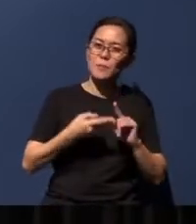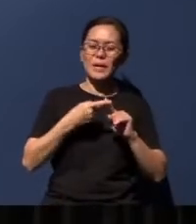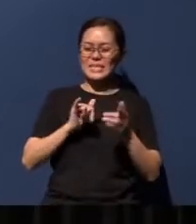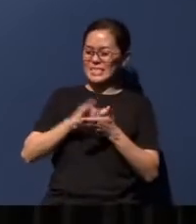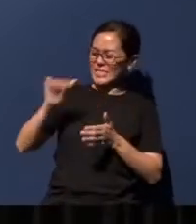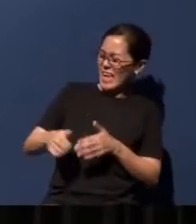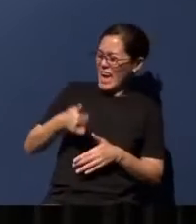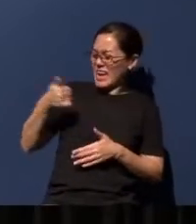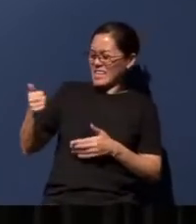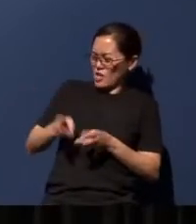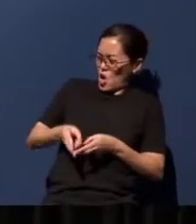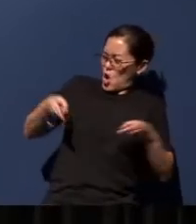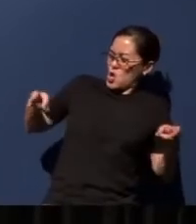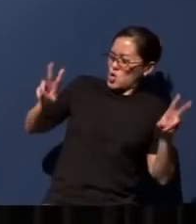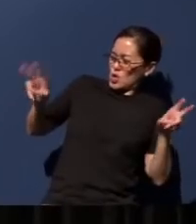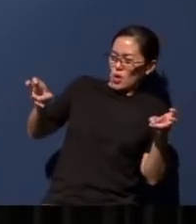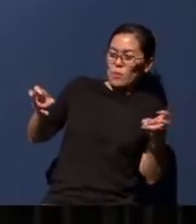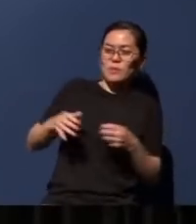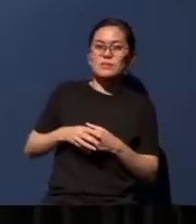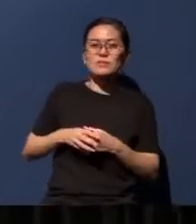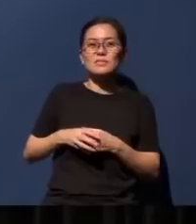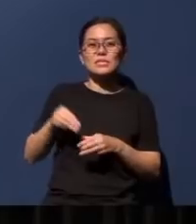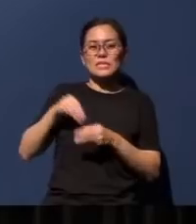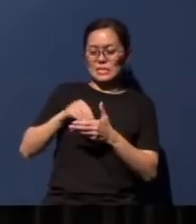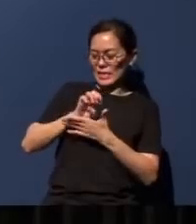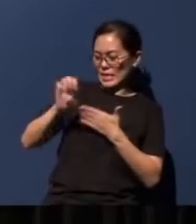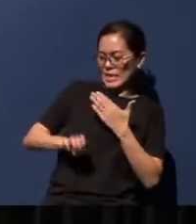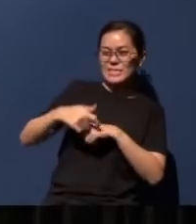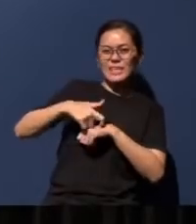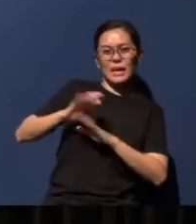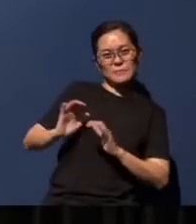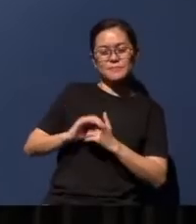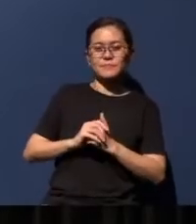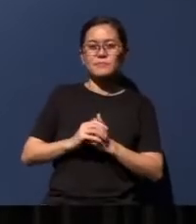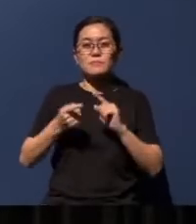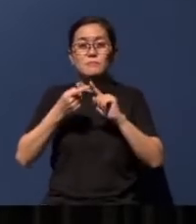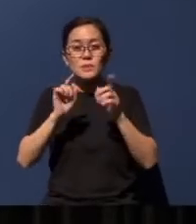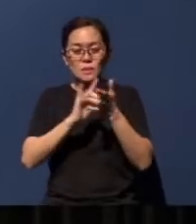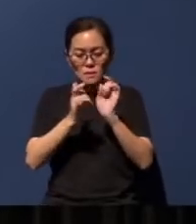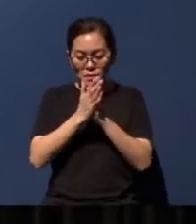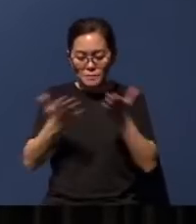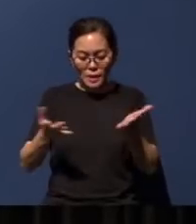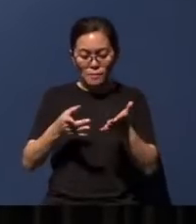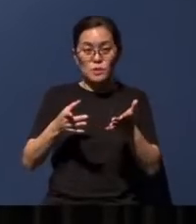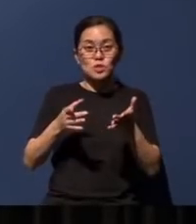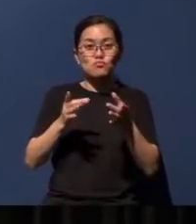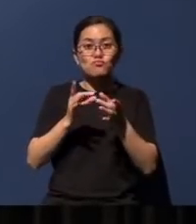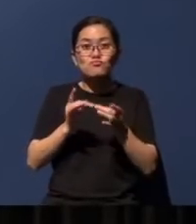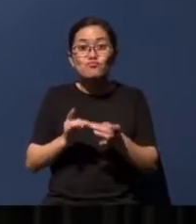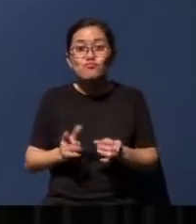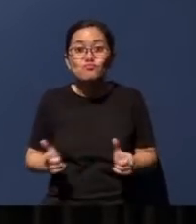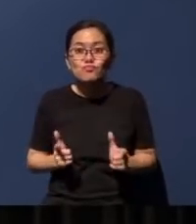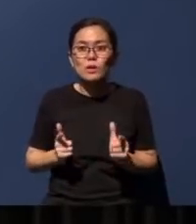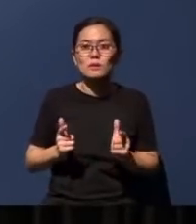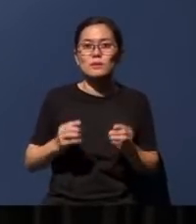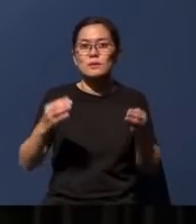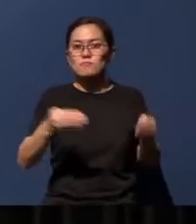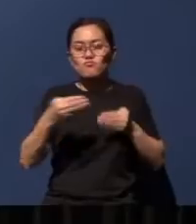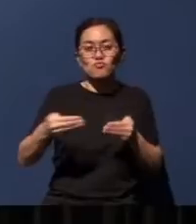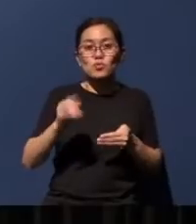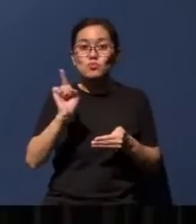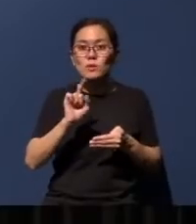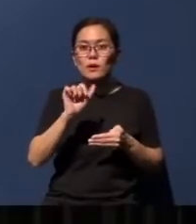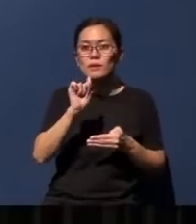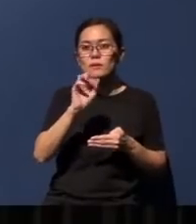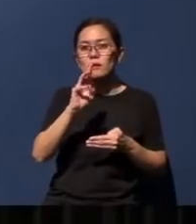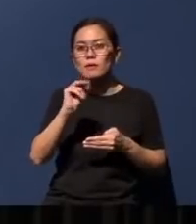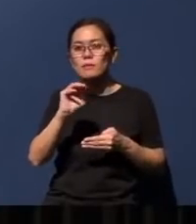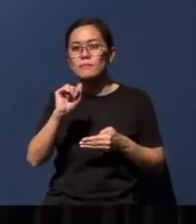huge topic in the end times. The Bible describes this as the battle at Armageddon. And Christ at His